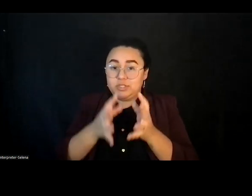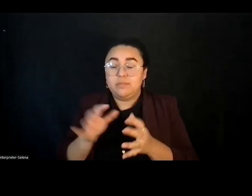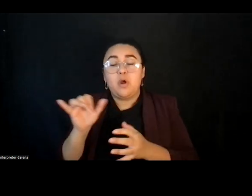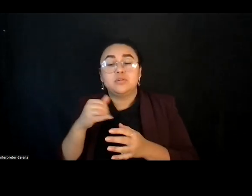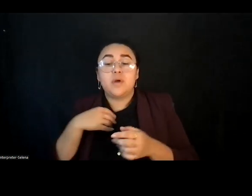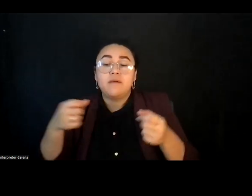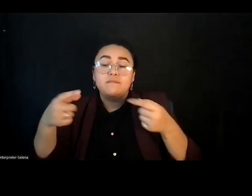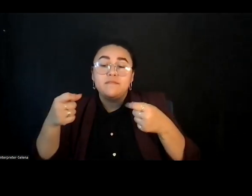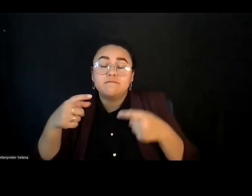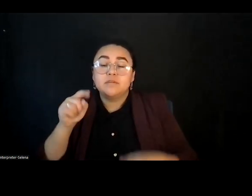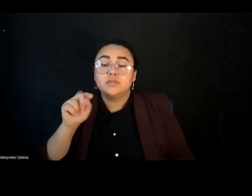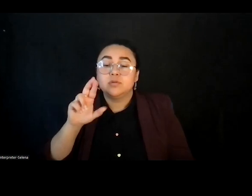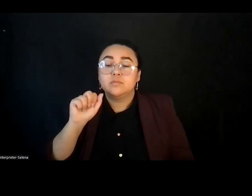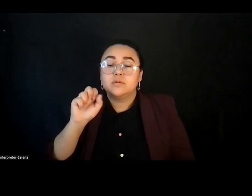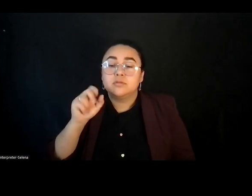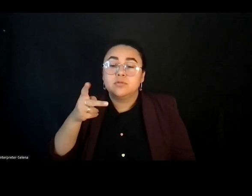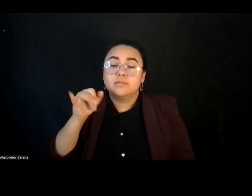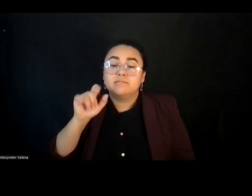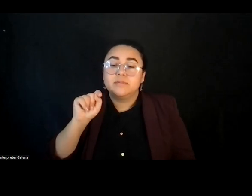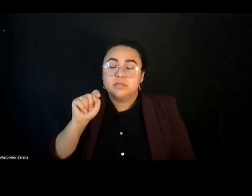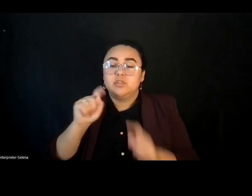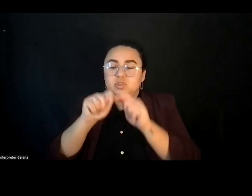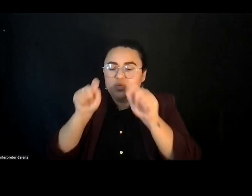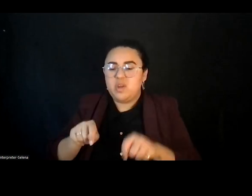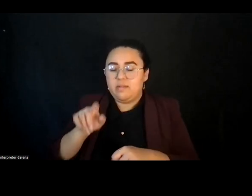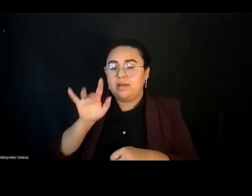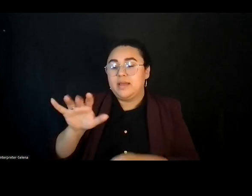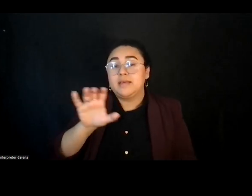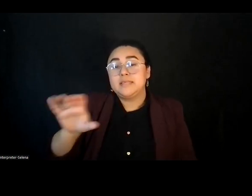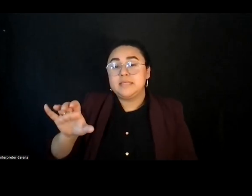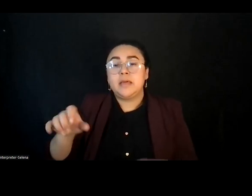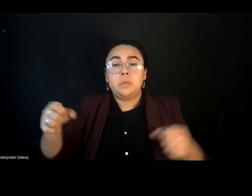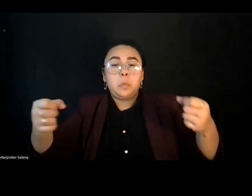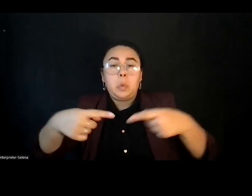and that CC icon you can click it on and off based off of what's helpful for you and what you need.